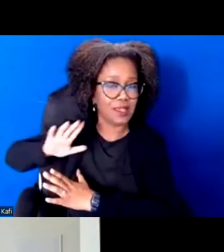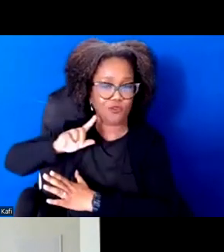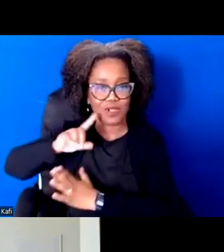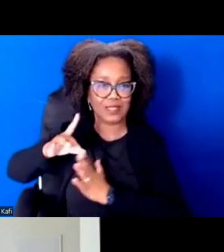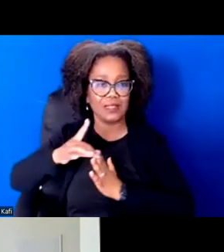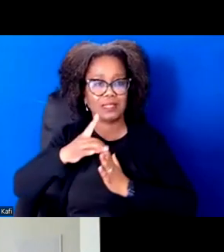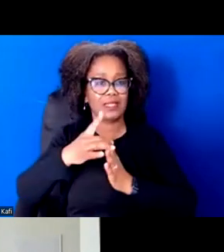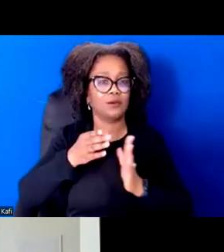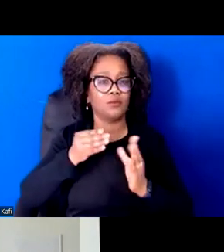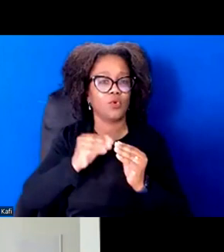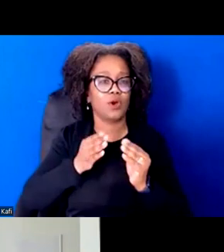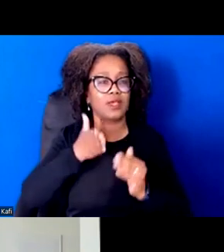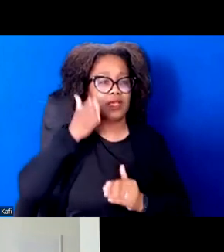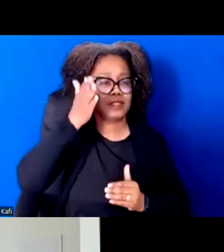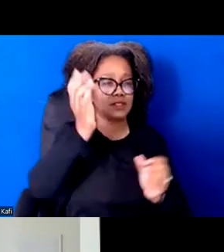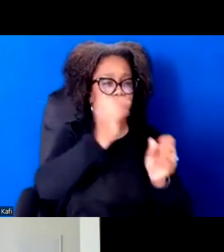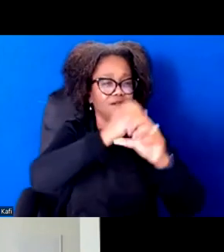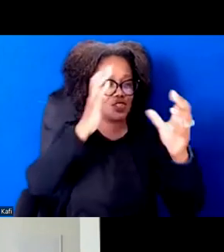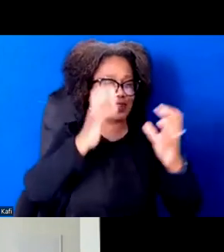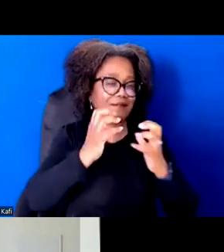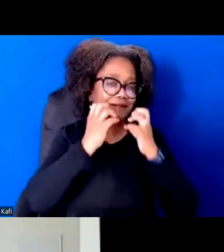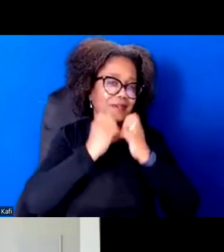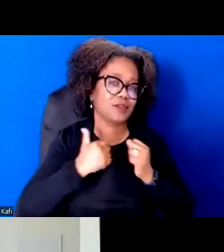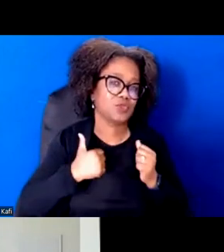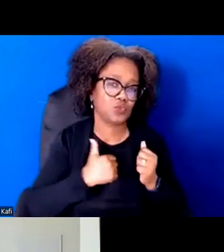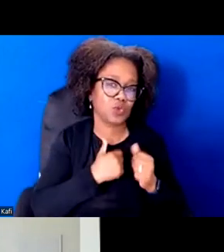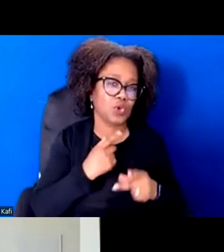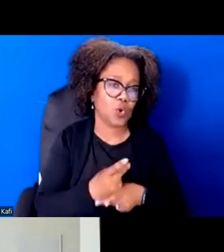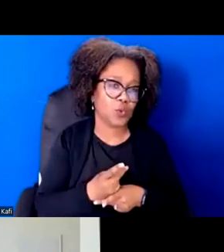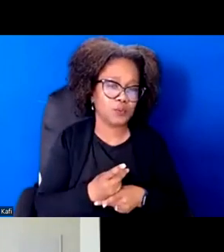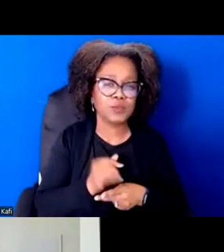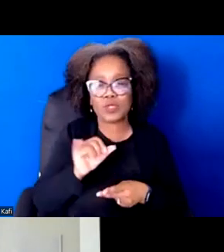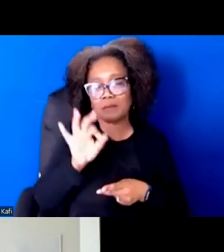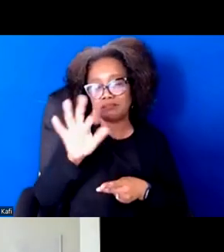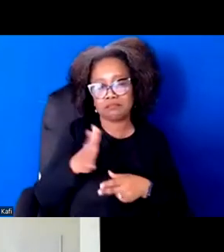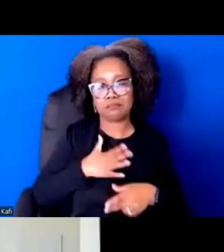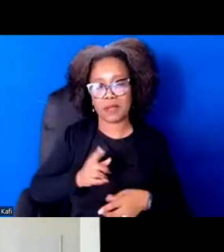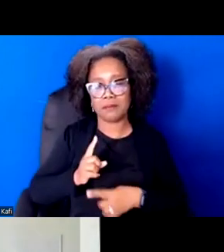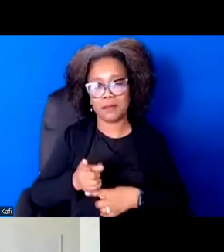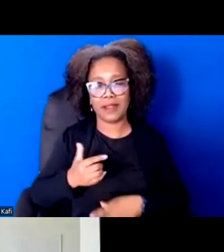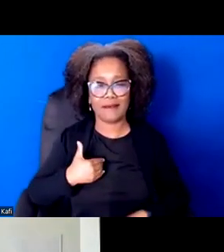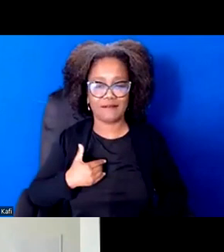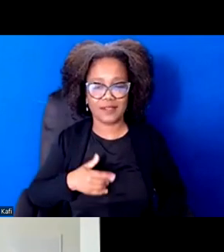the values that we that we hold. And so those would be, I would say quickly in those in the minute that I have there. Yeah.